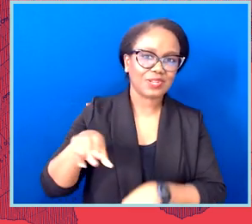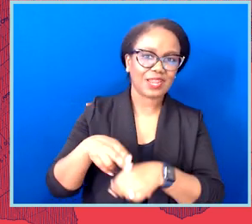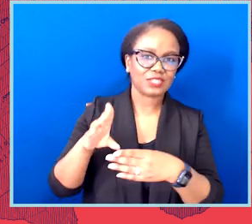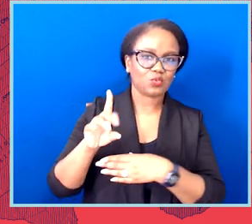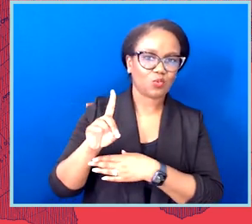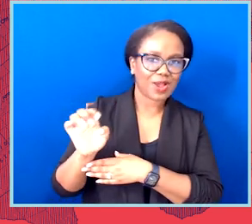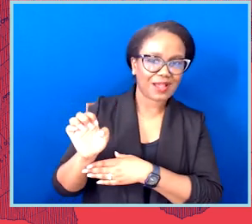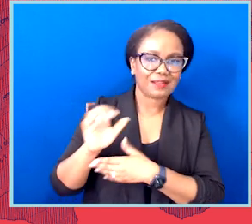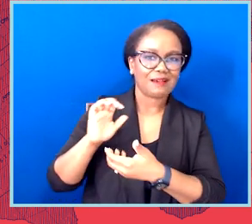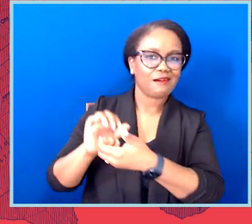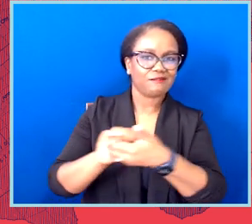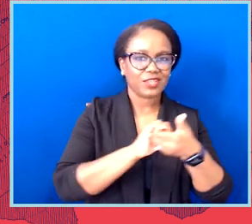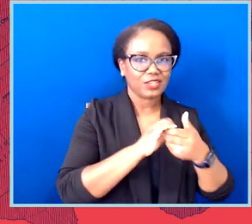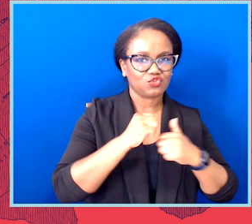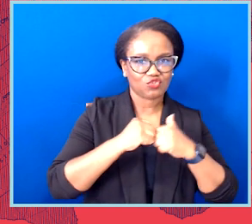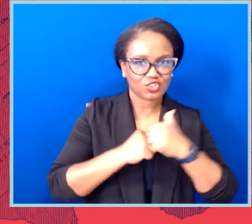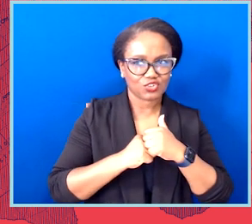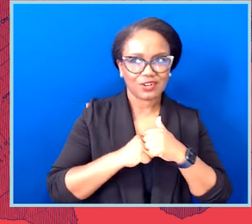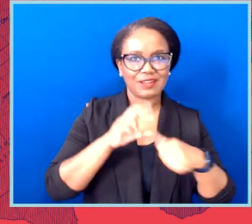the work nationally and regionally.